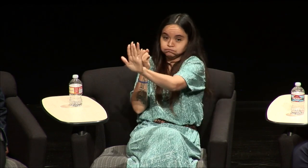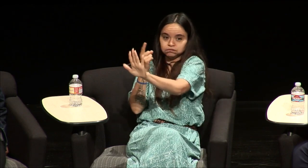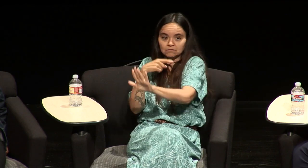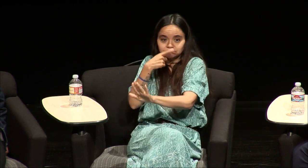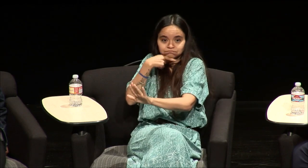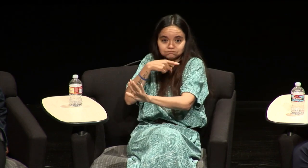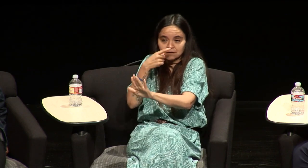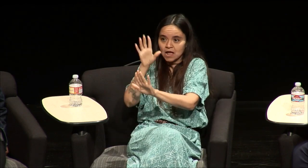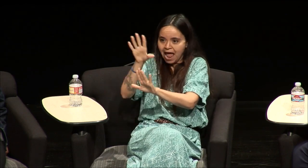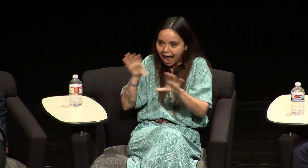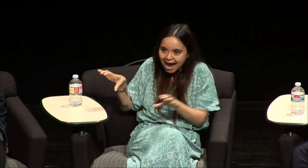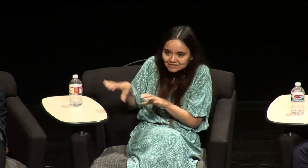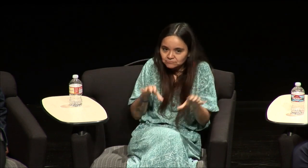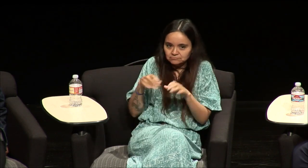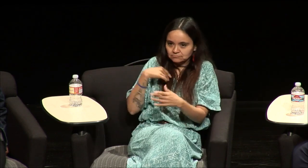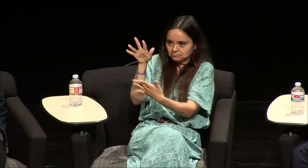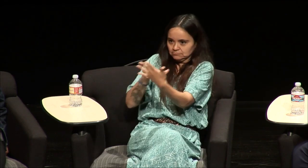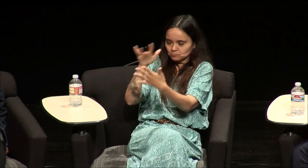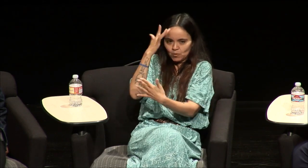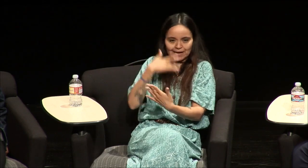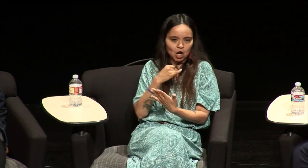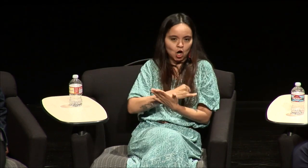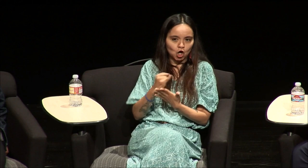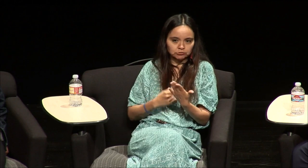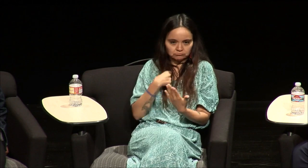you know I understood his hearing culture I understand it his I understood